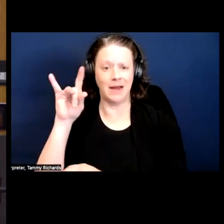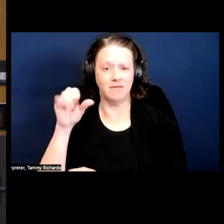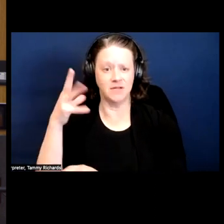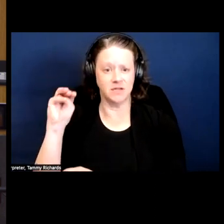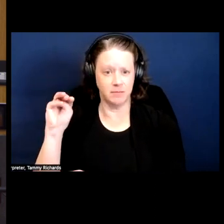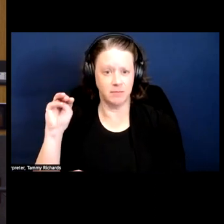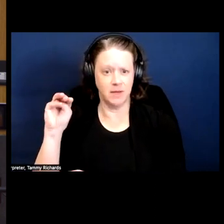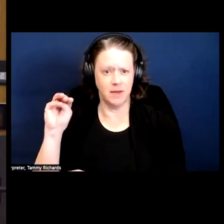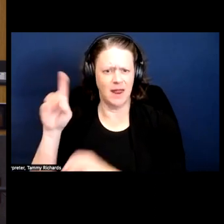contemporary activism.